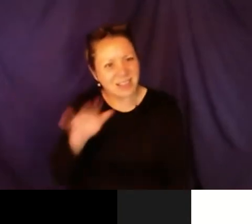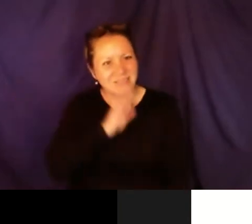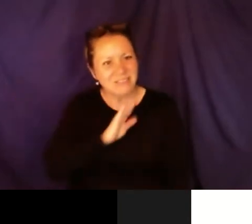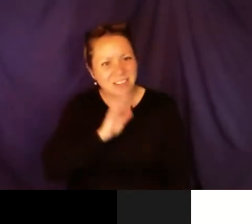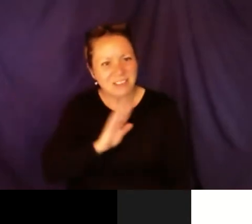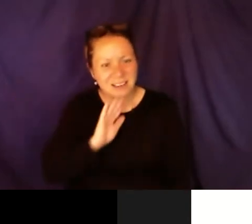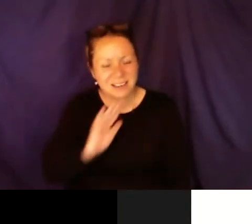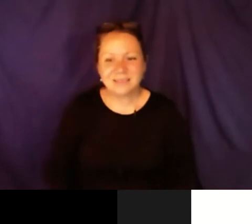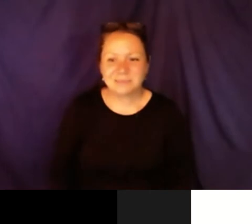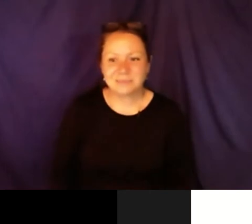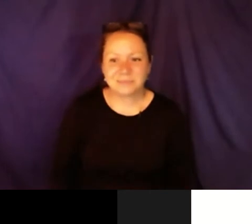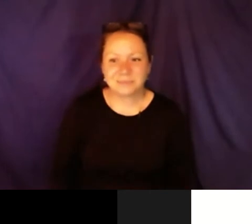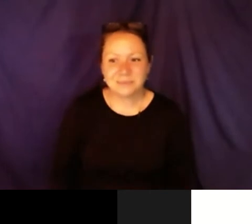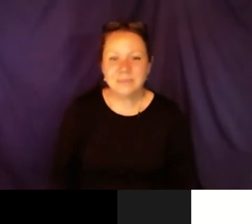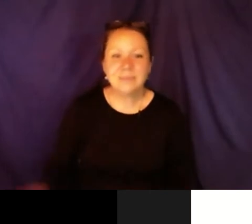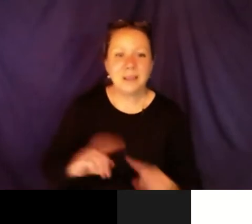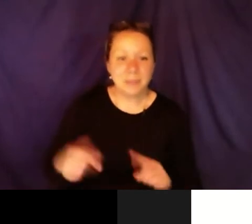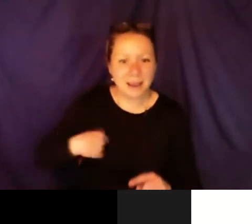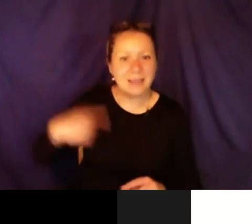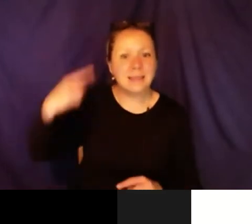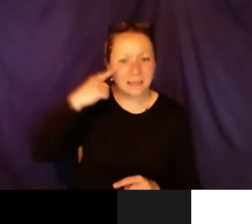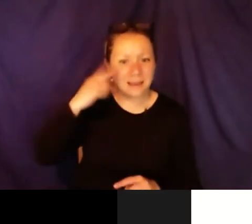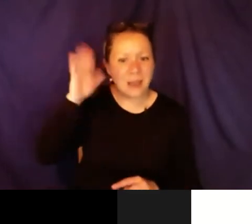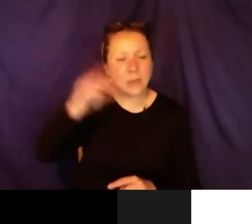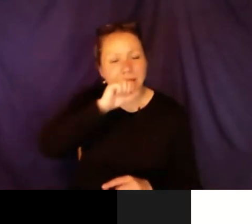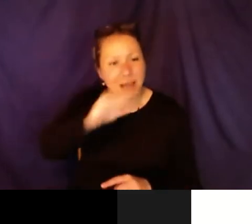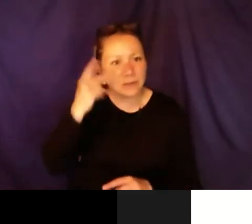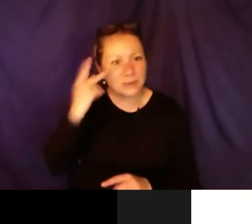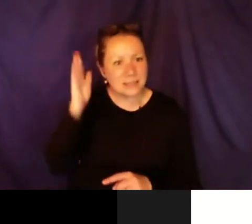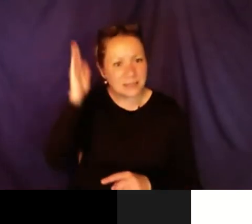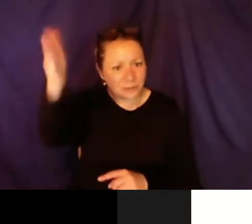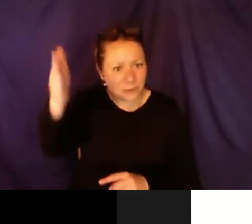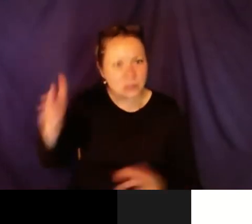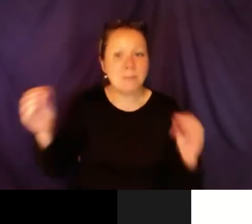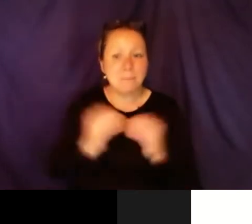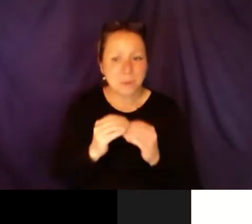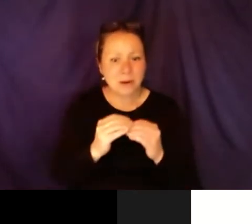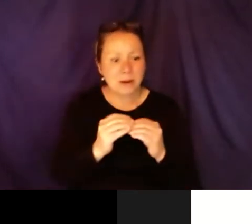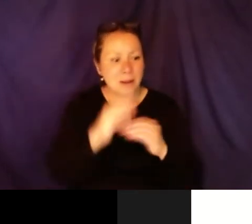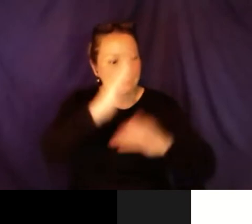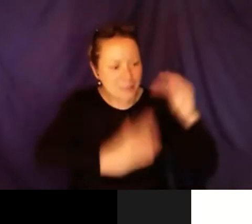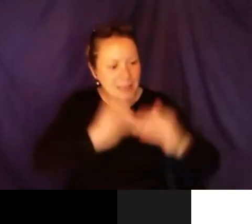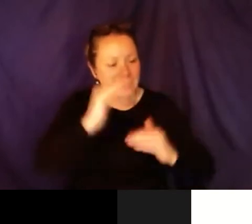what you need to be doing to be healthy and this is what is considered healthy and all that stuff. So that's a little bit